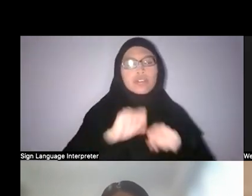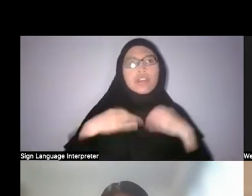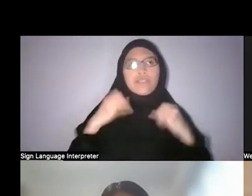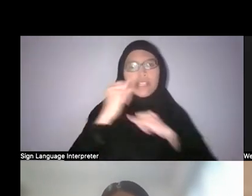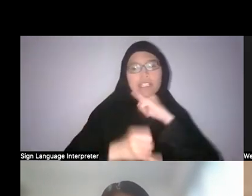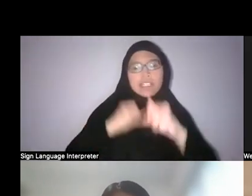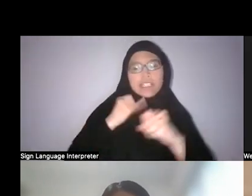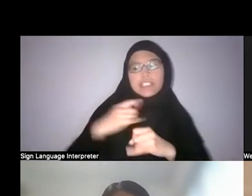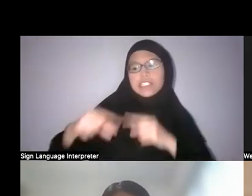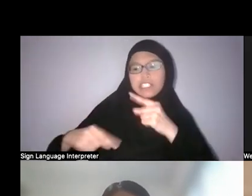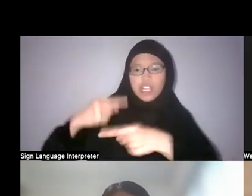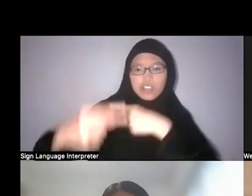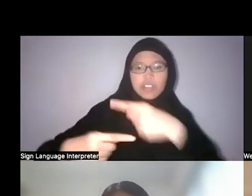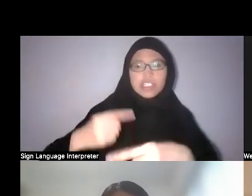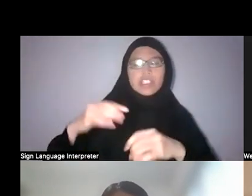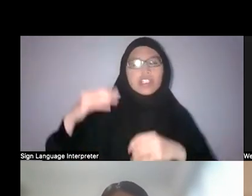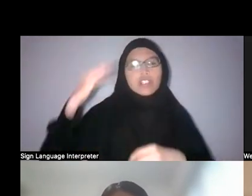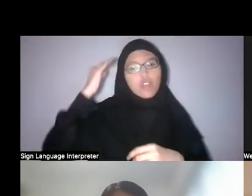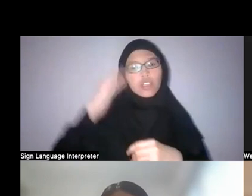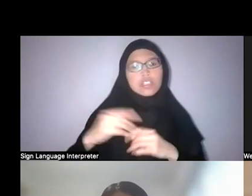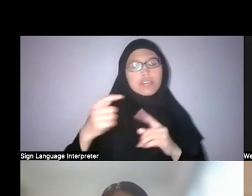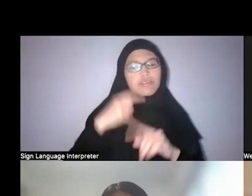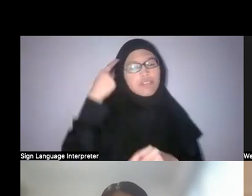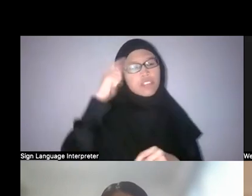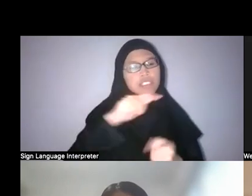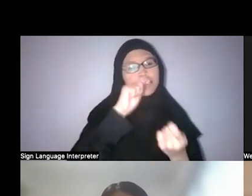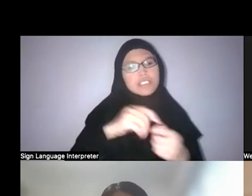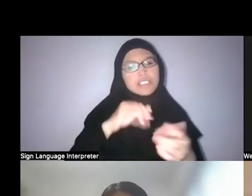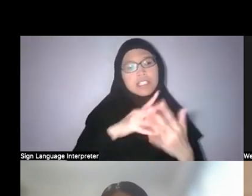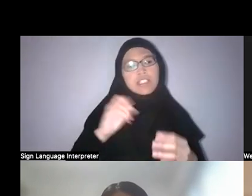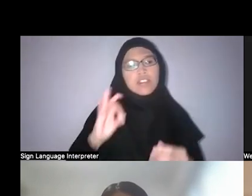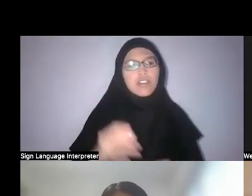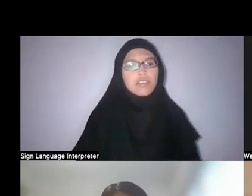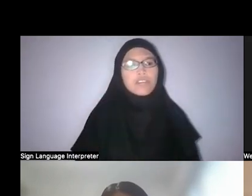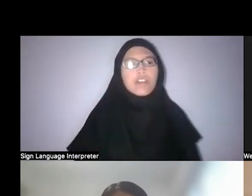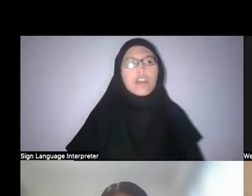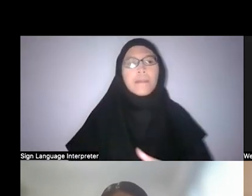in this particular study of plants and flora and fauna in Singapore.